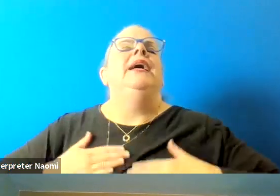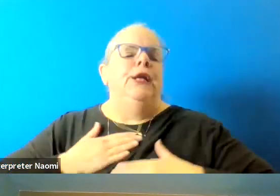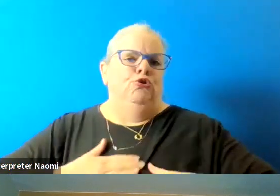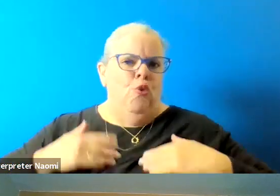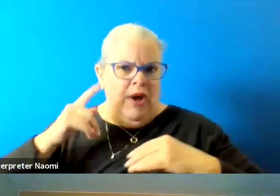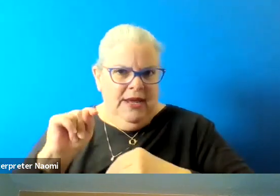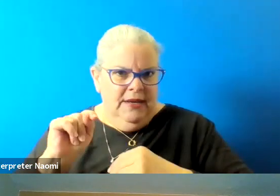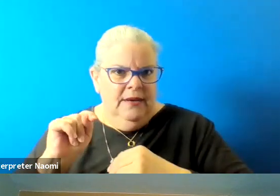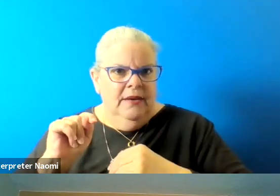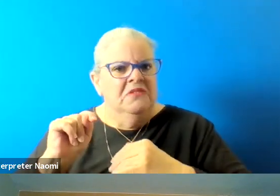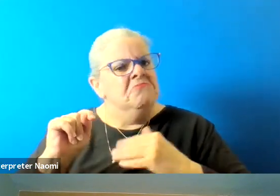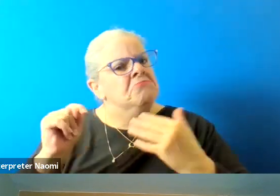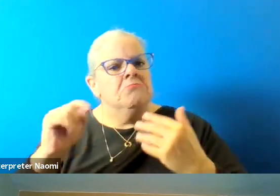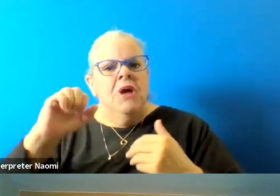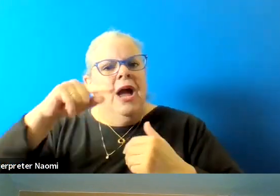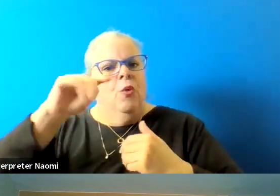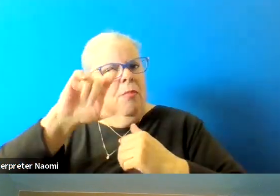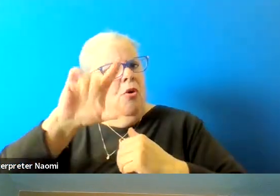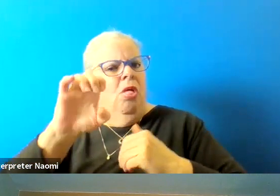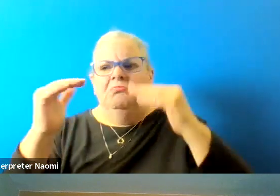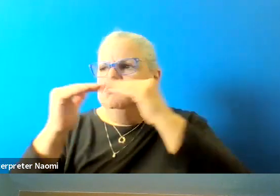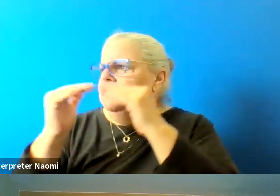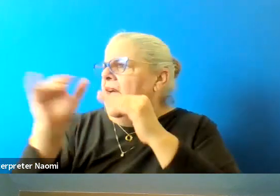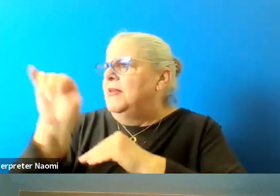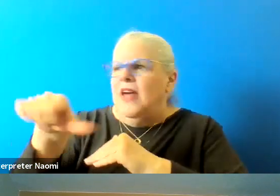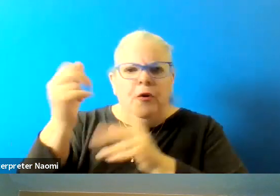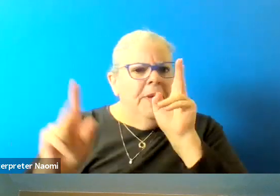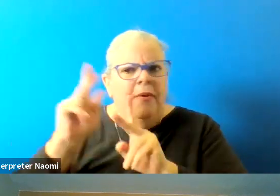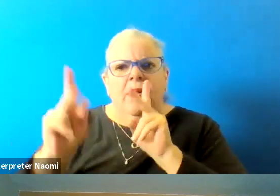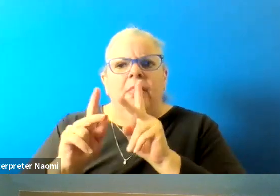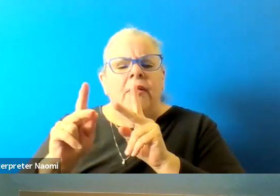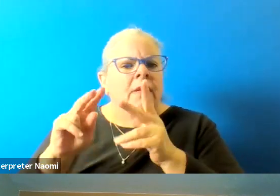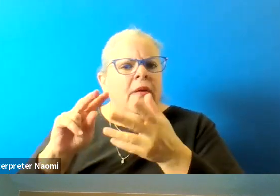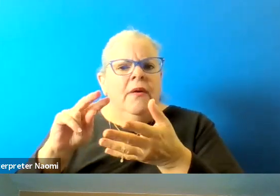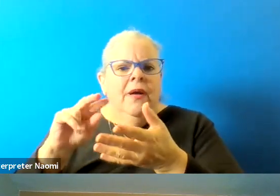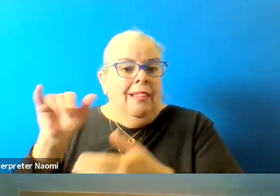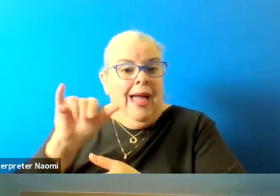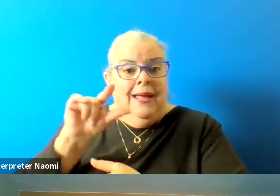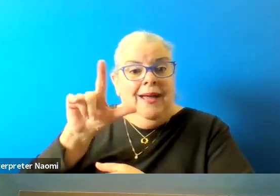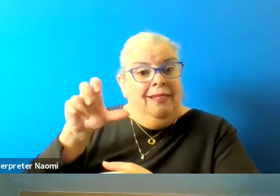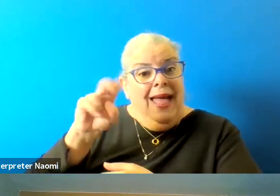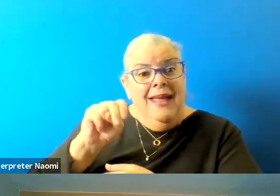on an equitable status with everyone else, which means as Glenn alluded to, and spoke of,